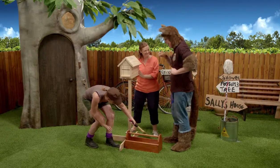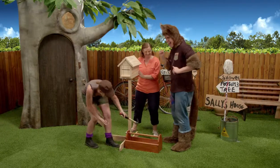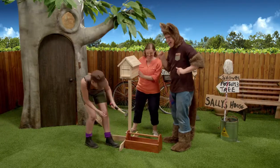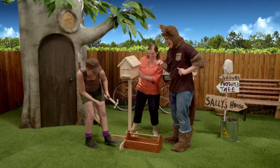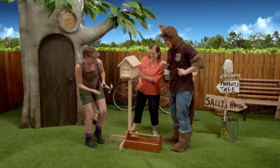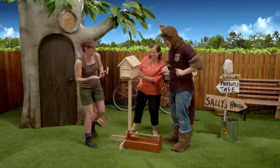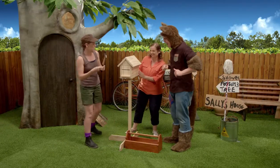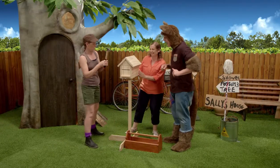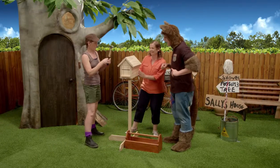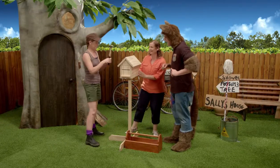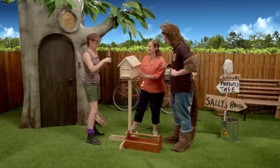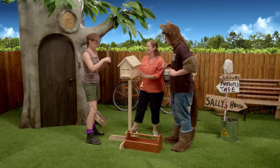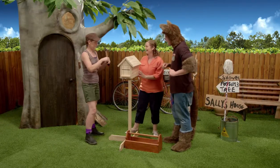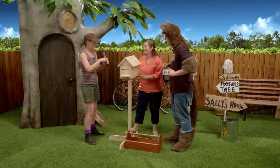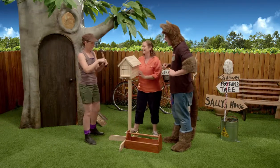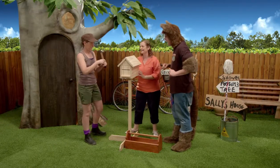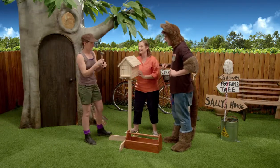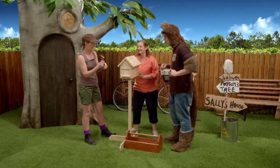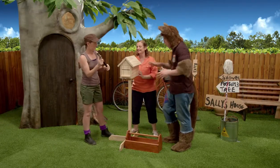Isn't it lovely, Possum? Aw, yeah.